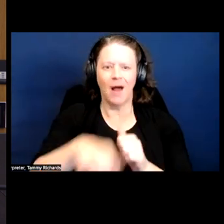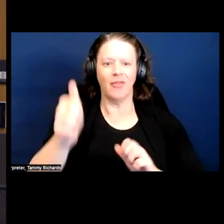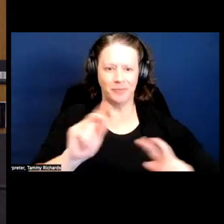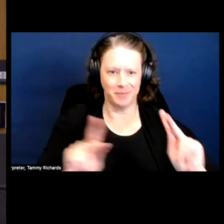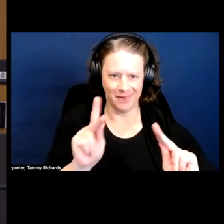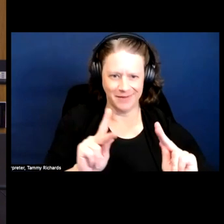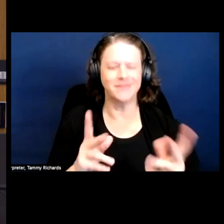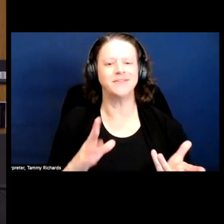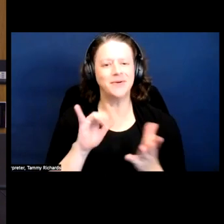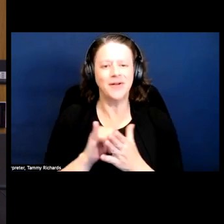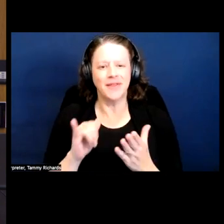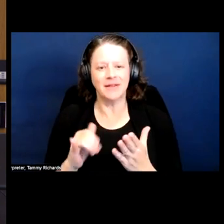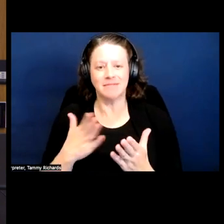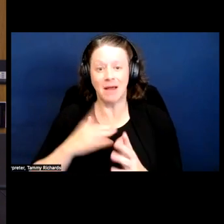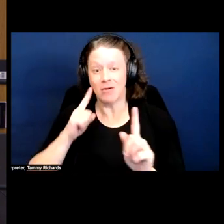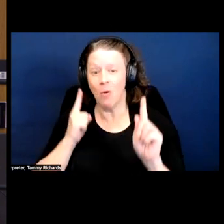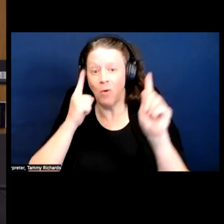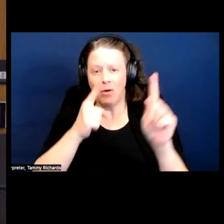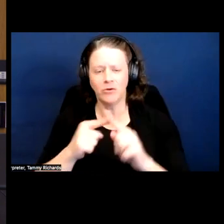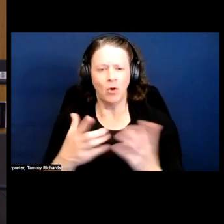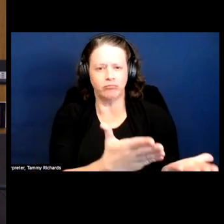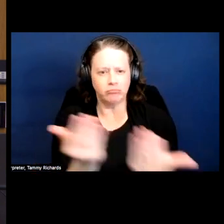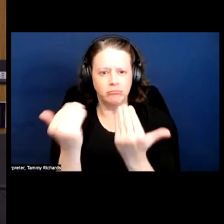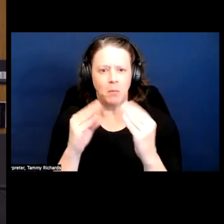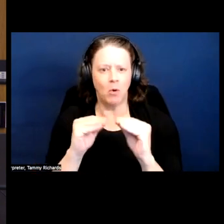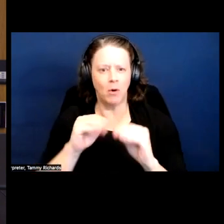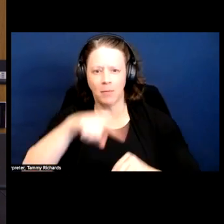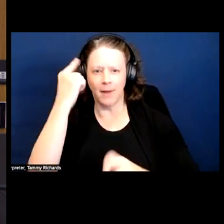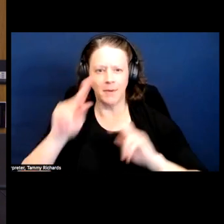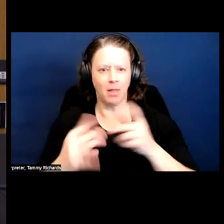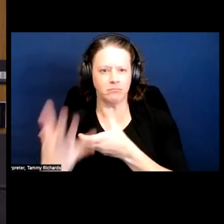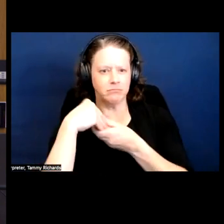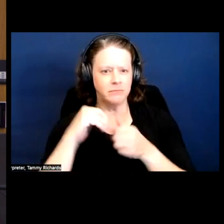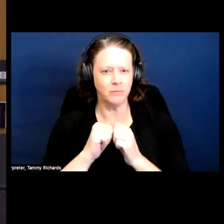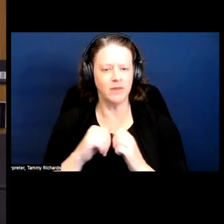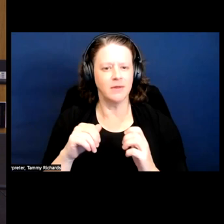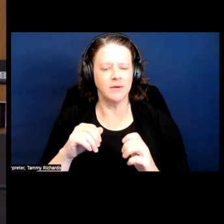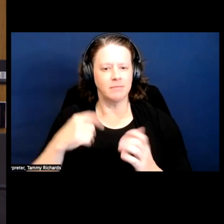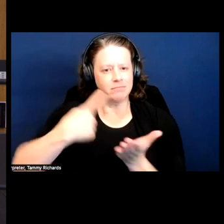So, yeah, that's the hope to bring more black people in about disability justice and in